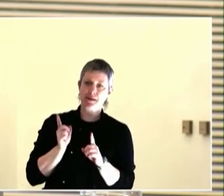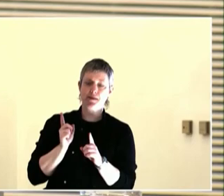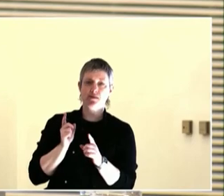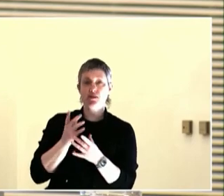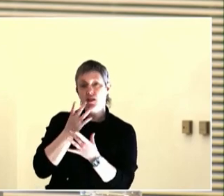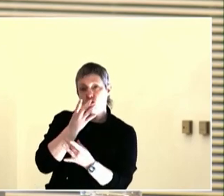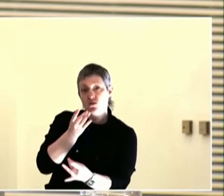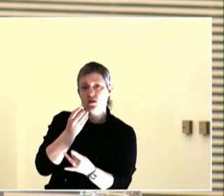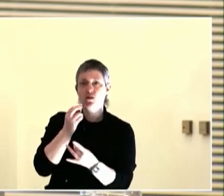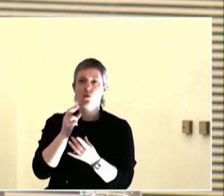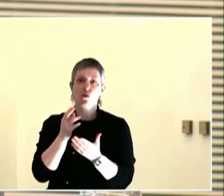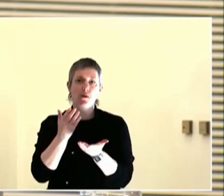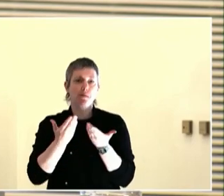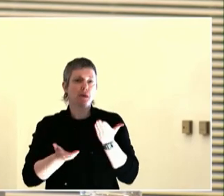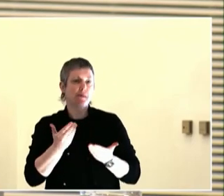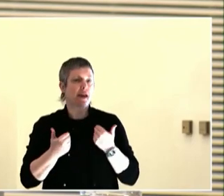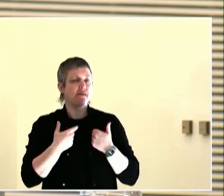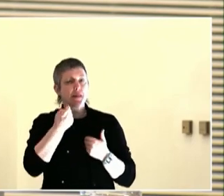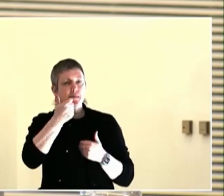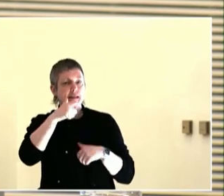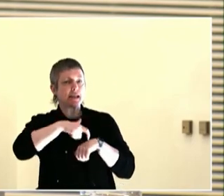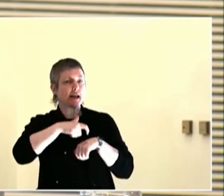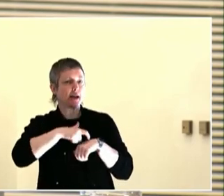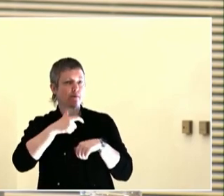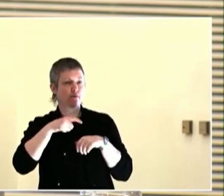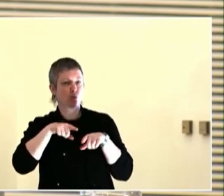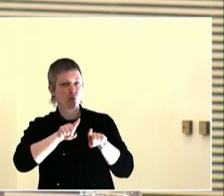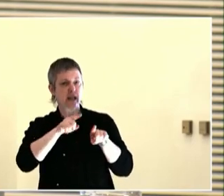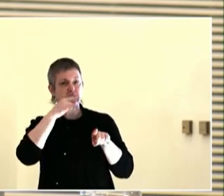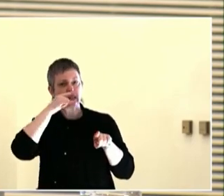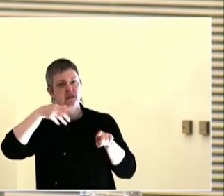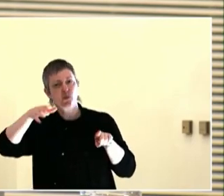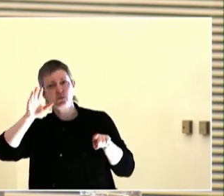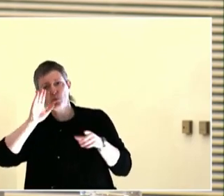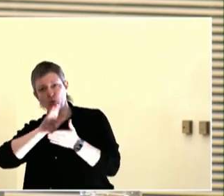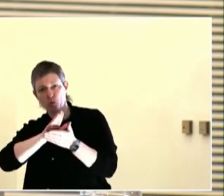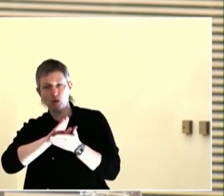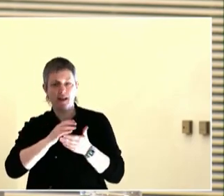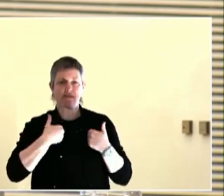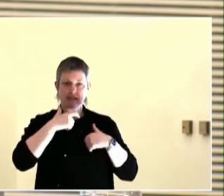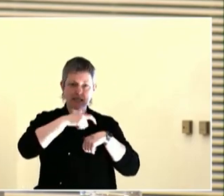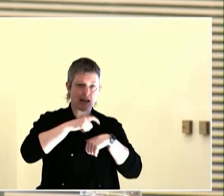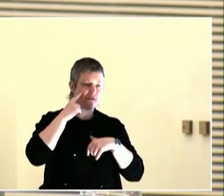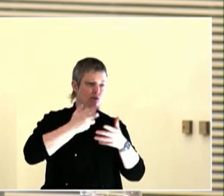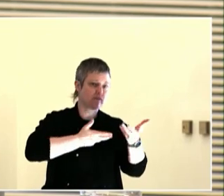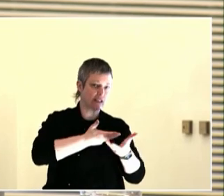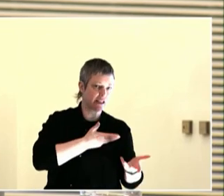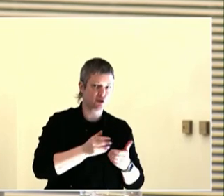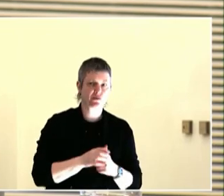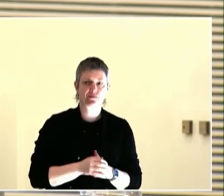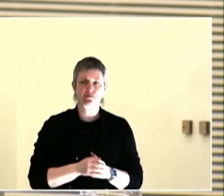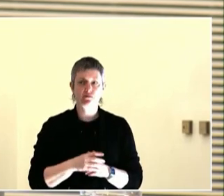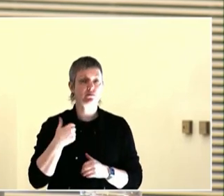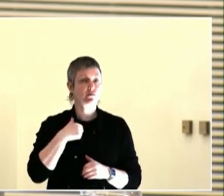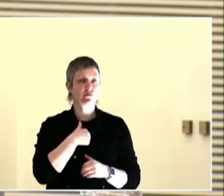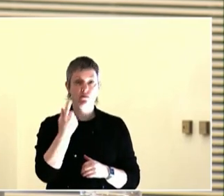We're a minority serving the institutions, we serve more